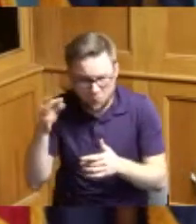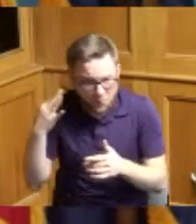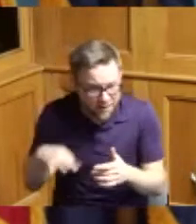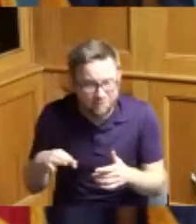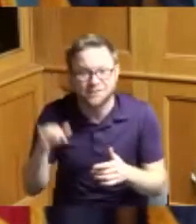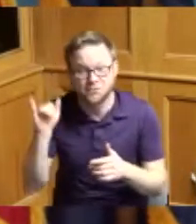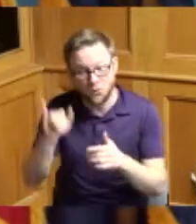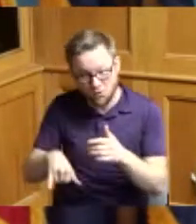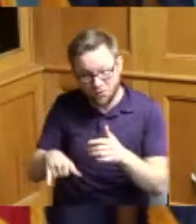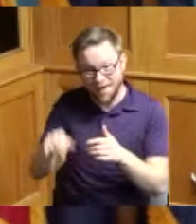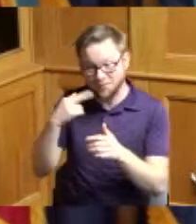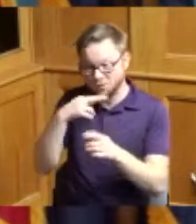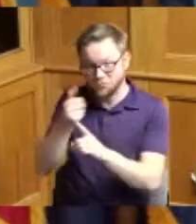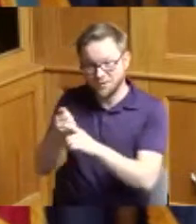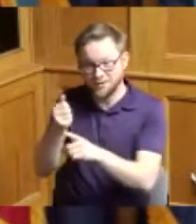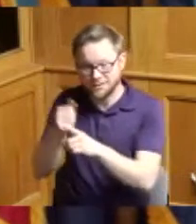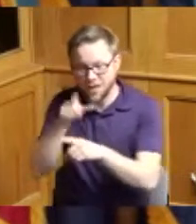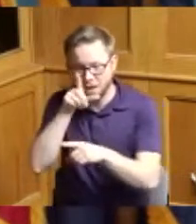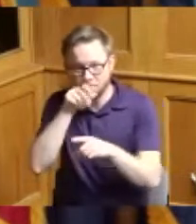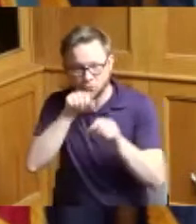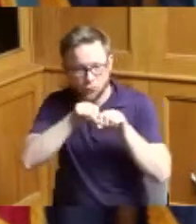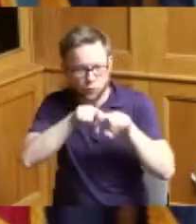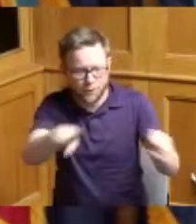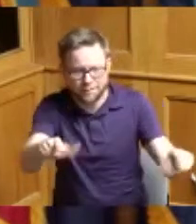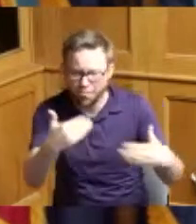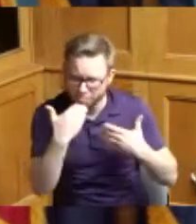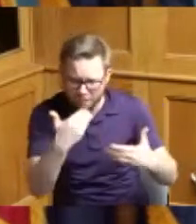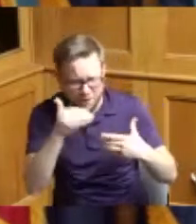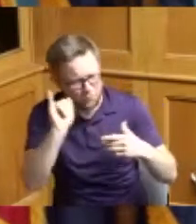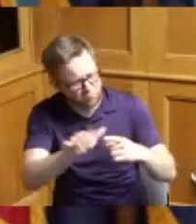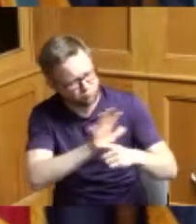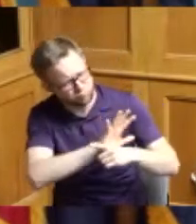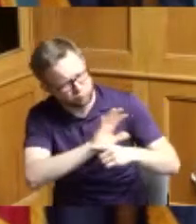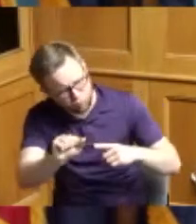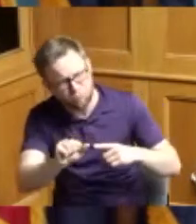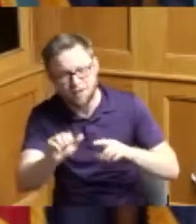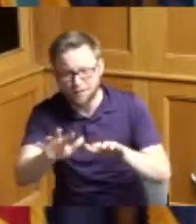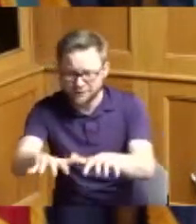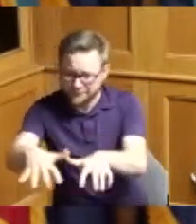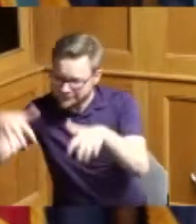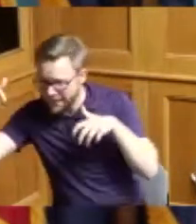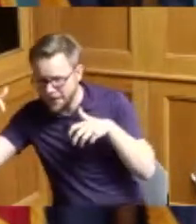restaurant that said thank you this was phenomenal you were in the stadium but then people came out